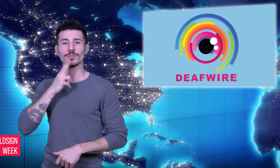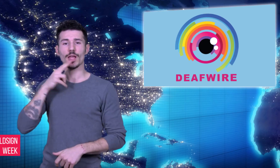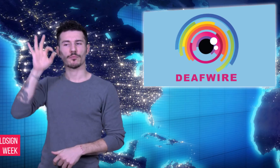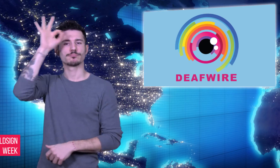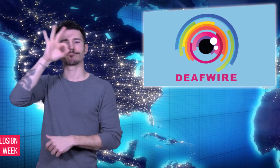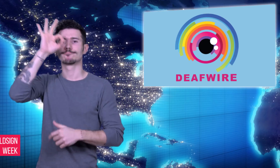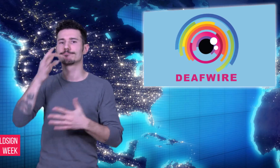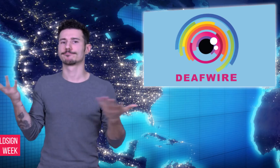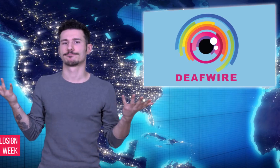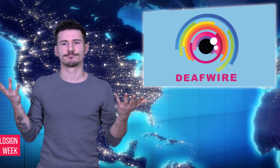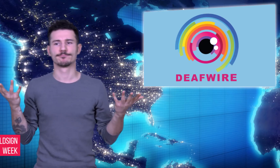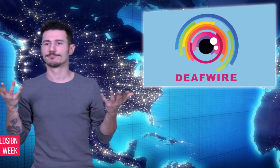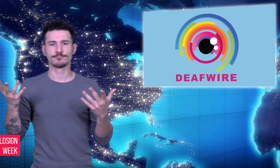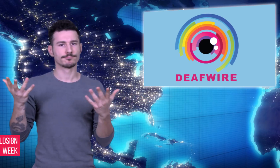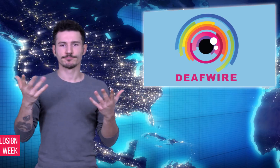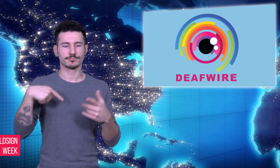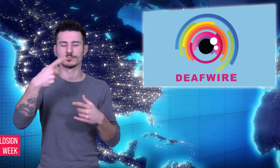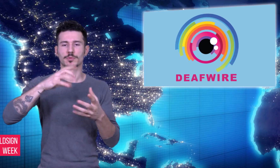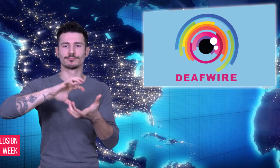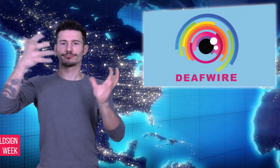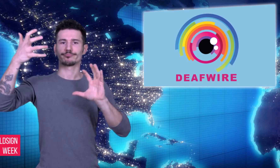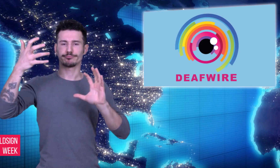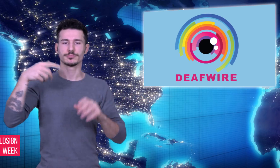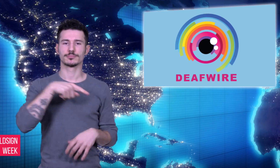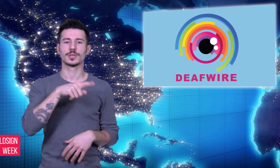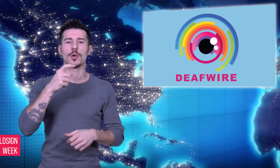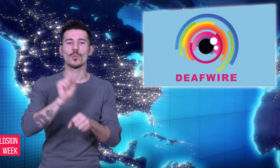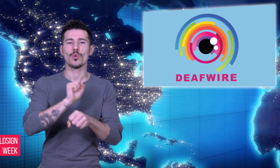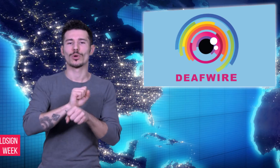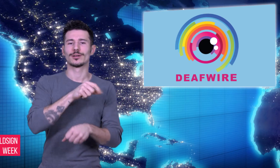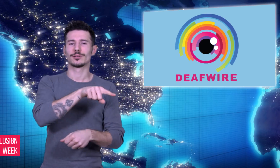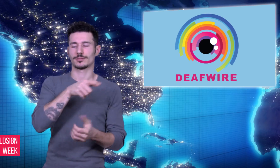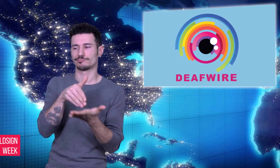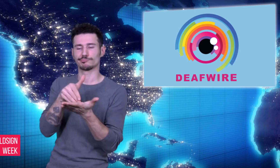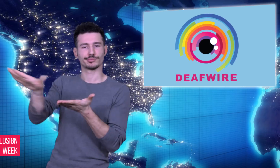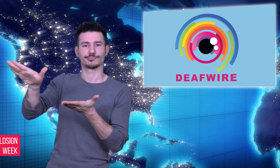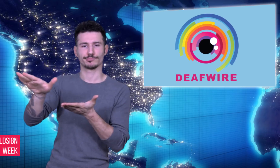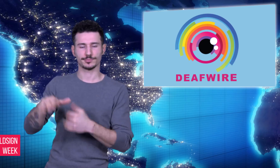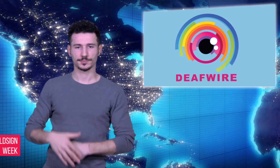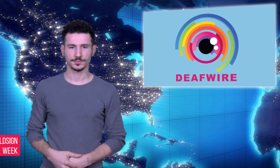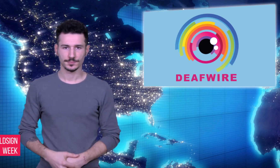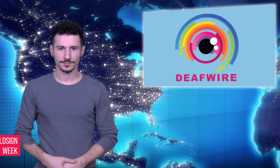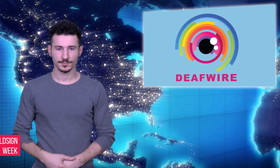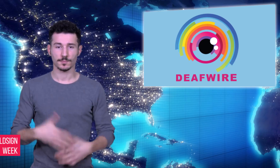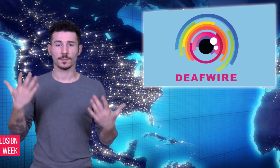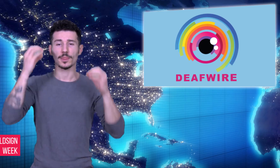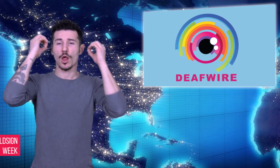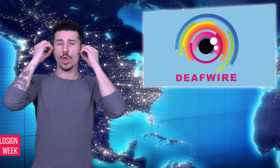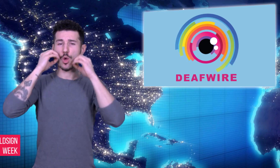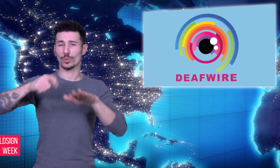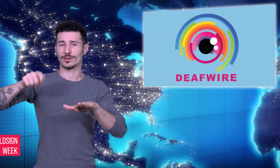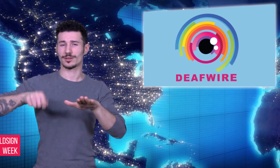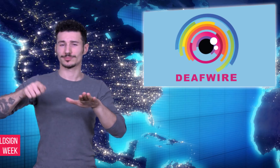made with little notice. He was fired when he missed a shift. In a settlement,